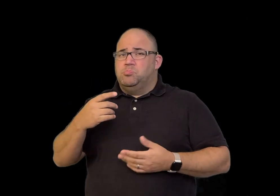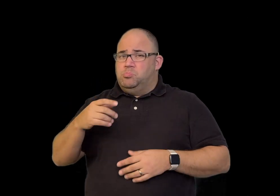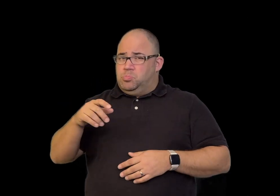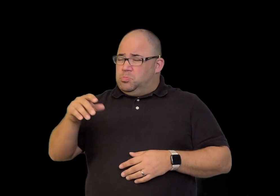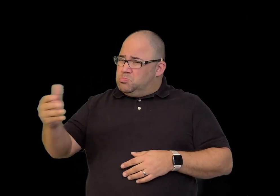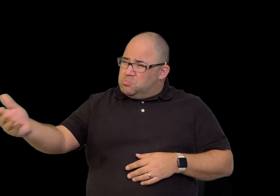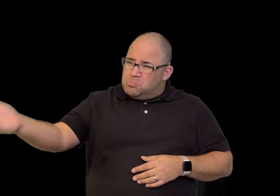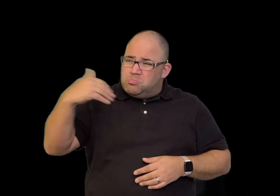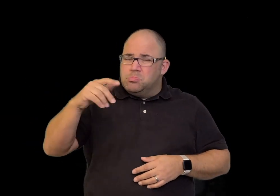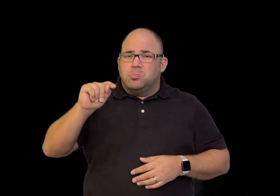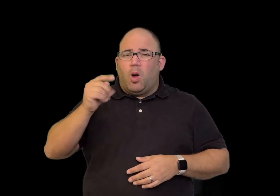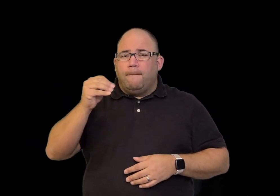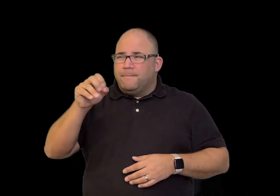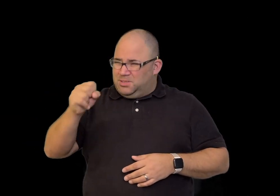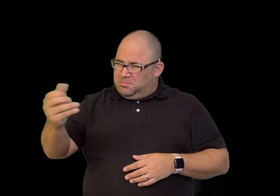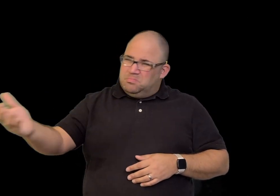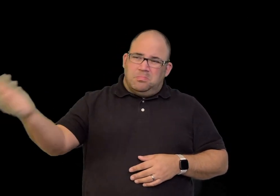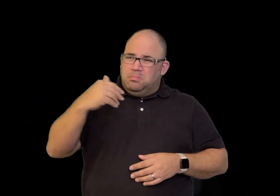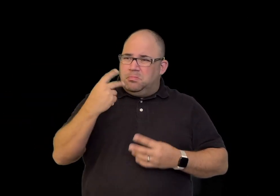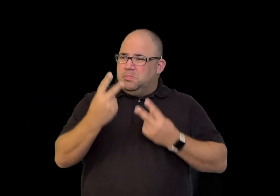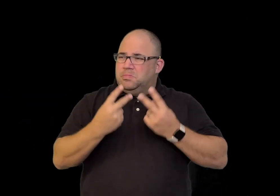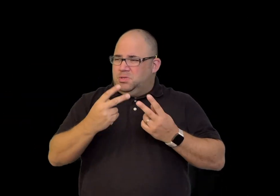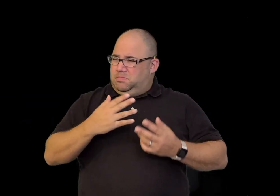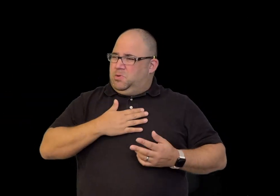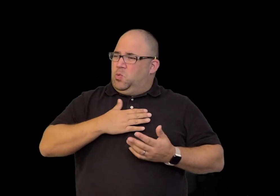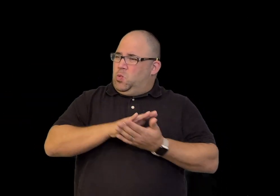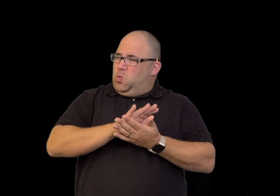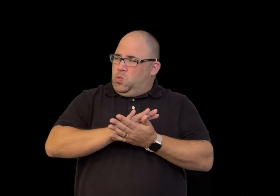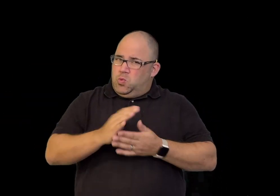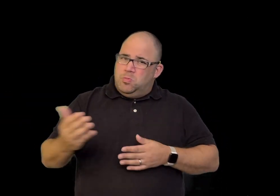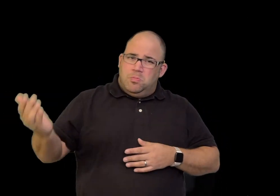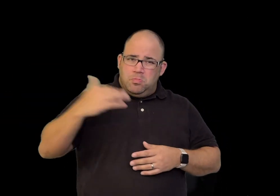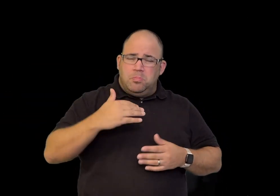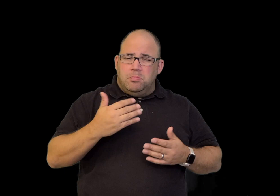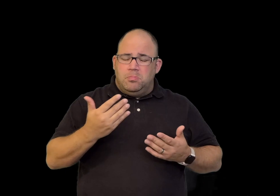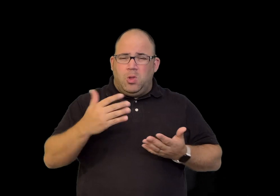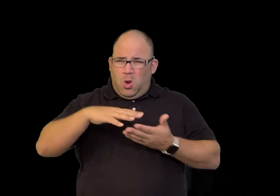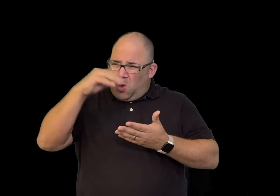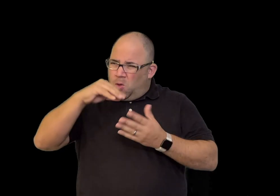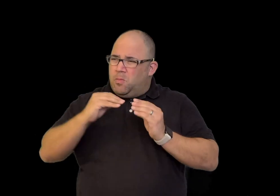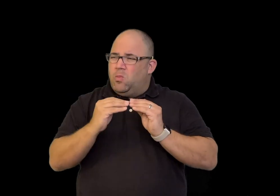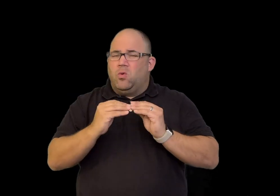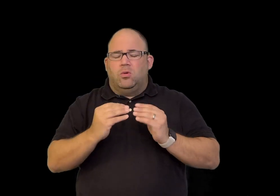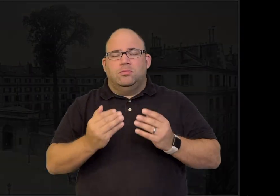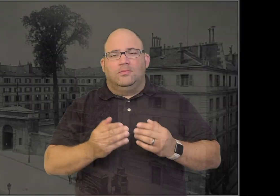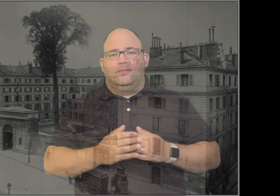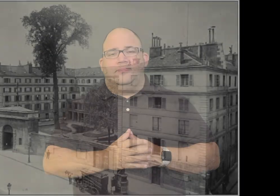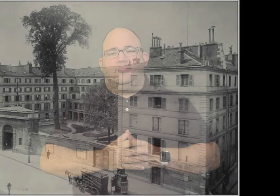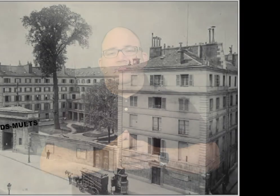Abbé Sicard welcomed Thomas to visit the school, and learn more.